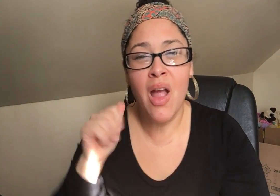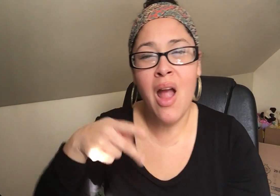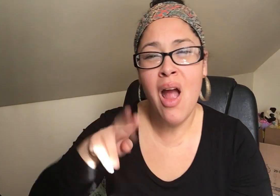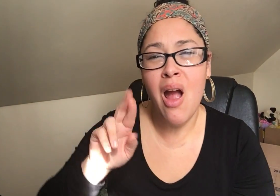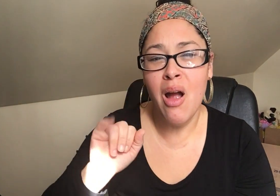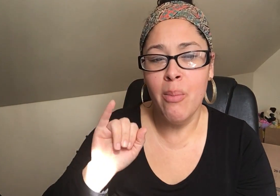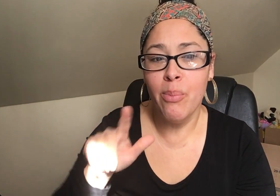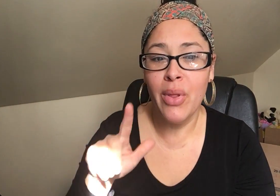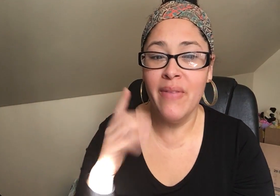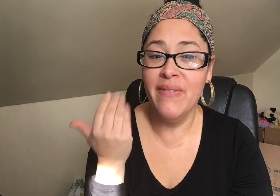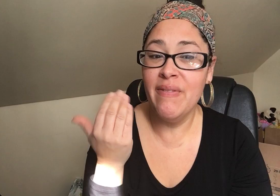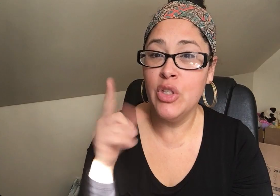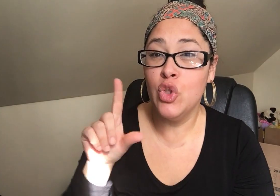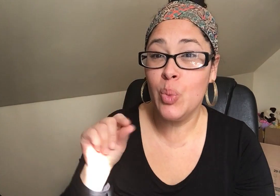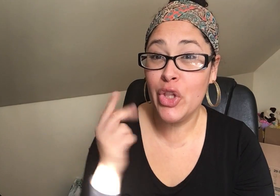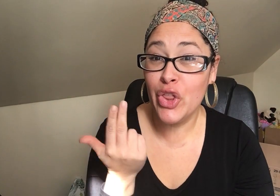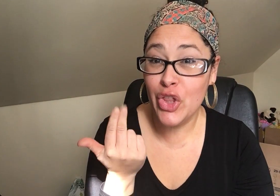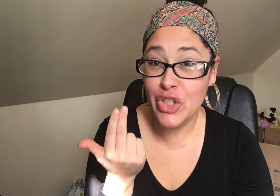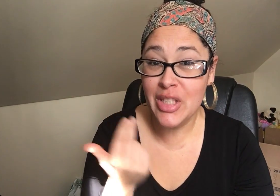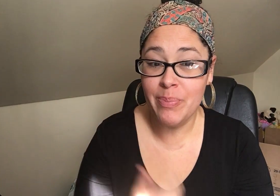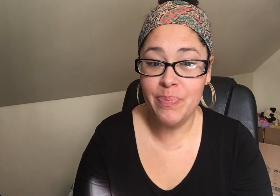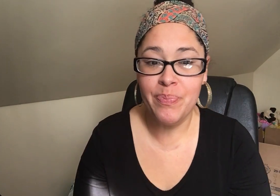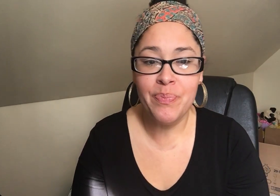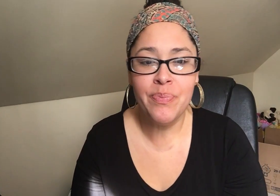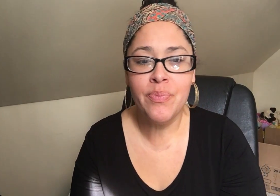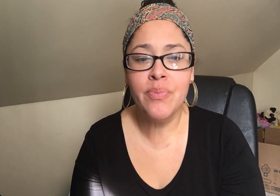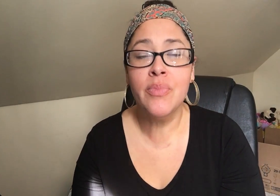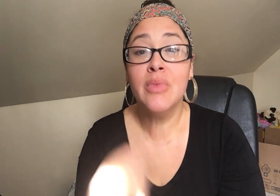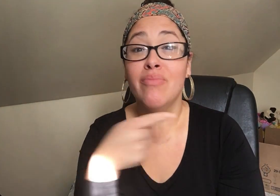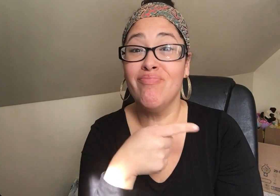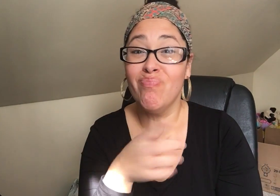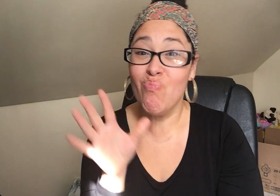till his death on April 15, 2013